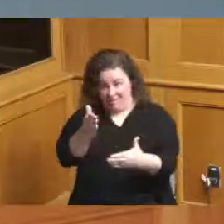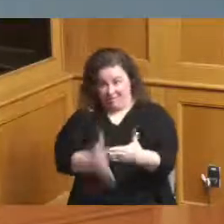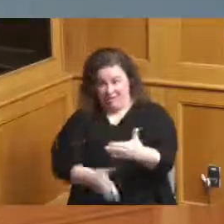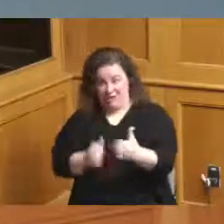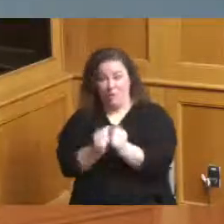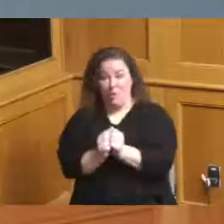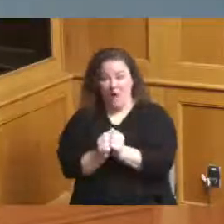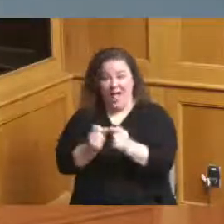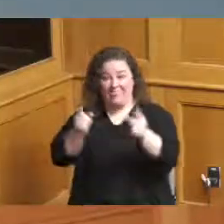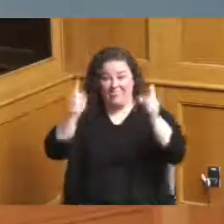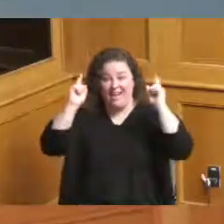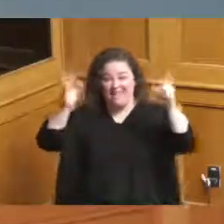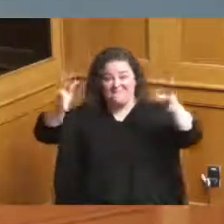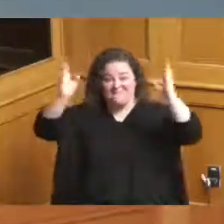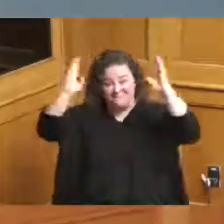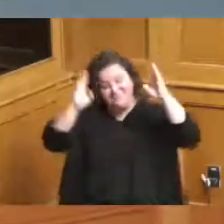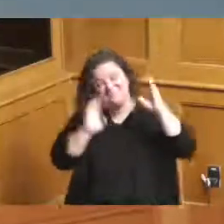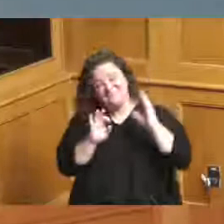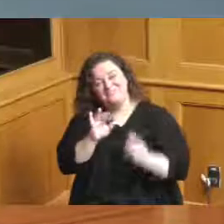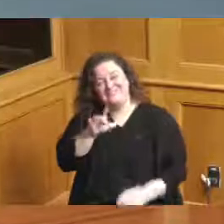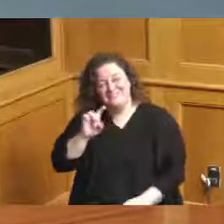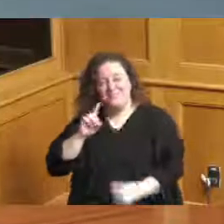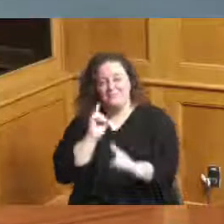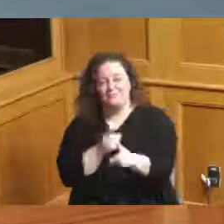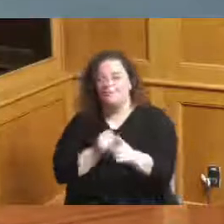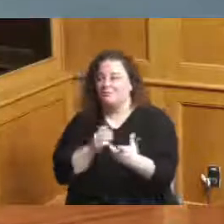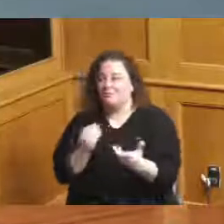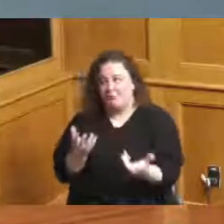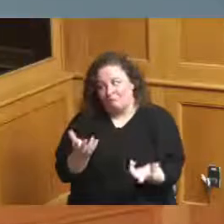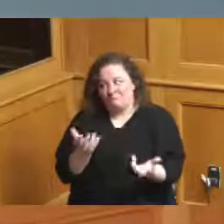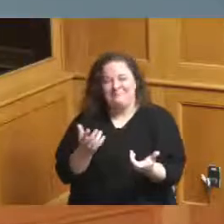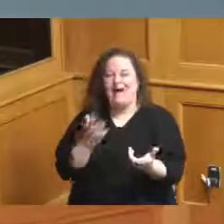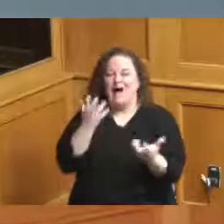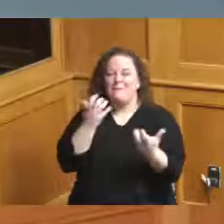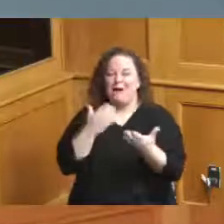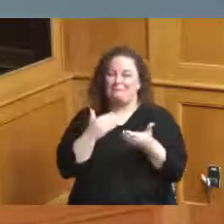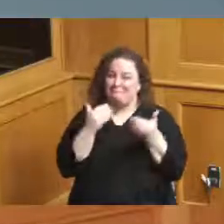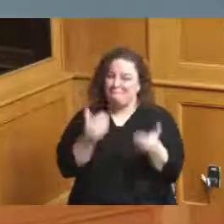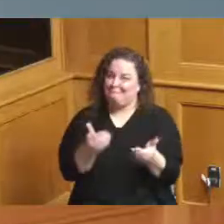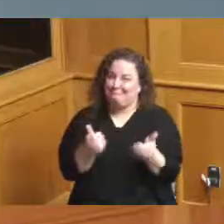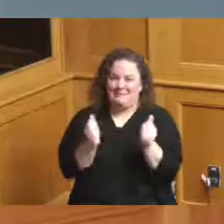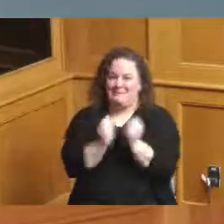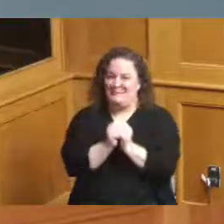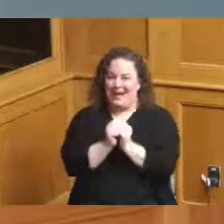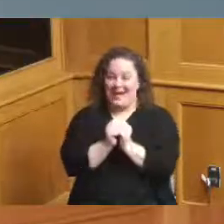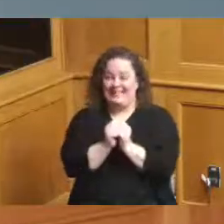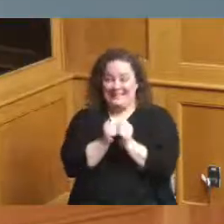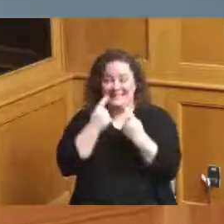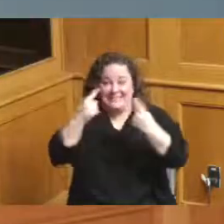to thank them for their success and we're moving forward for our next success and to the Super Bowl